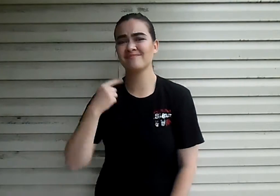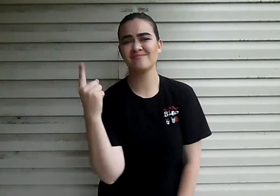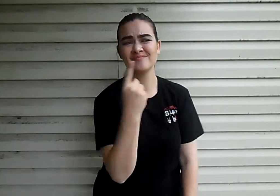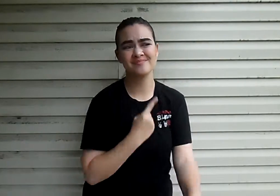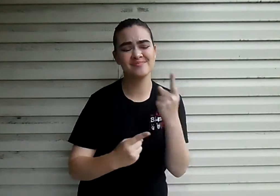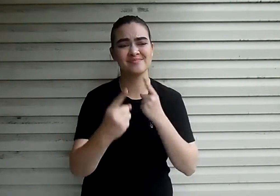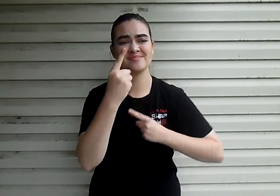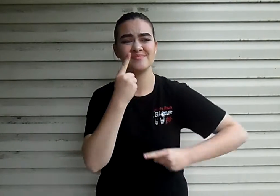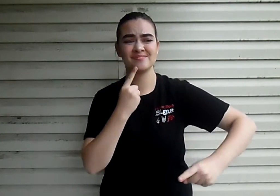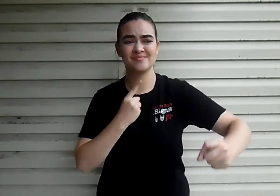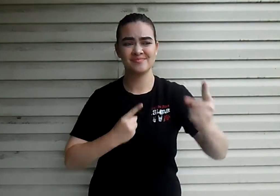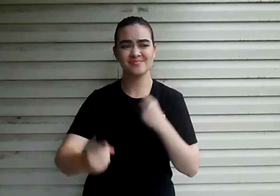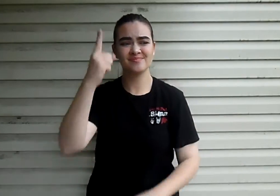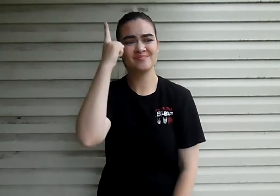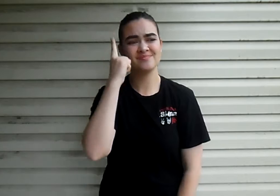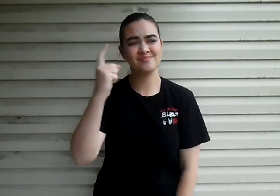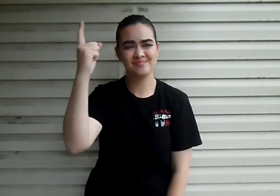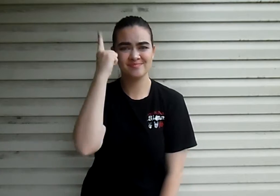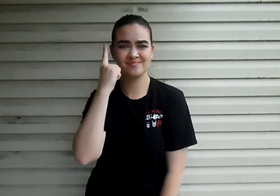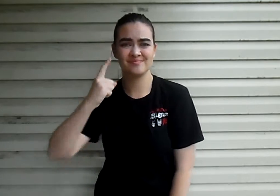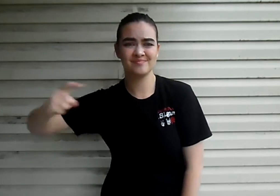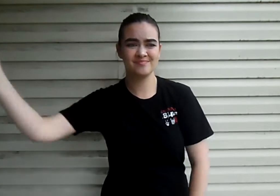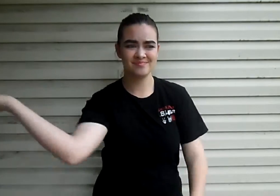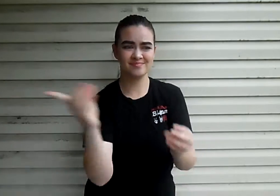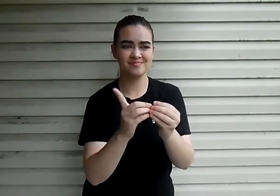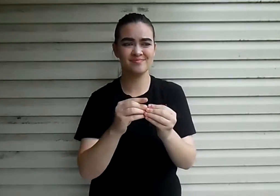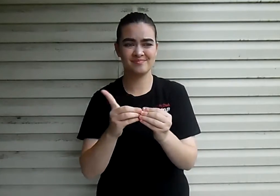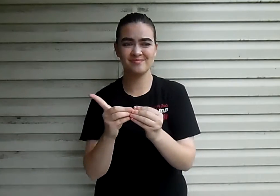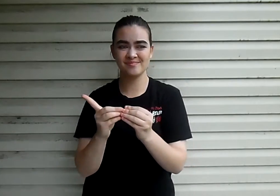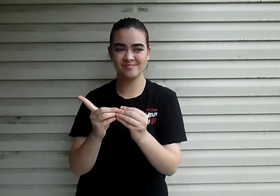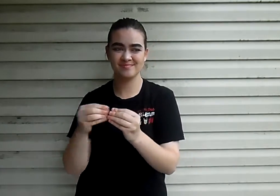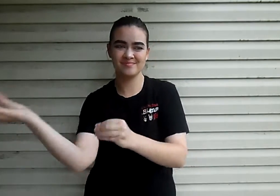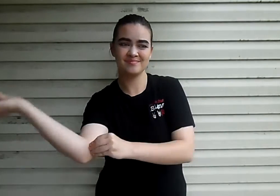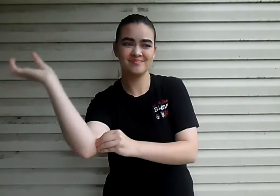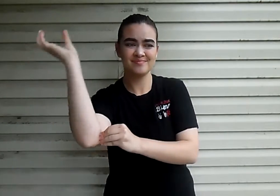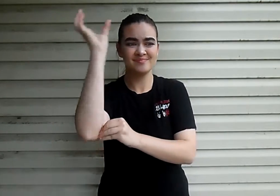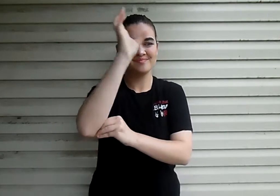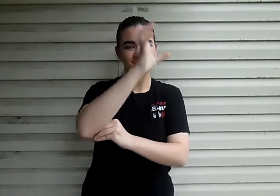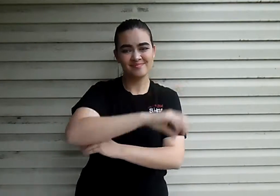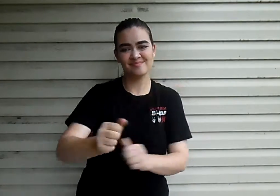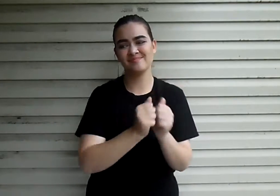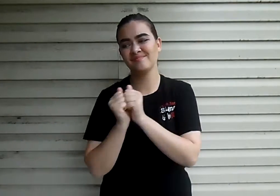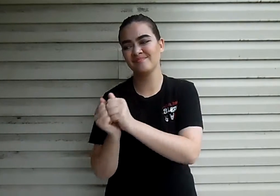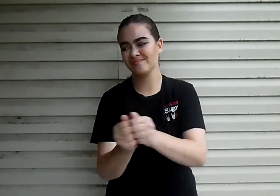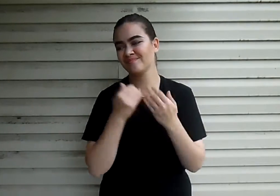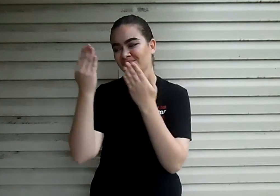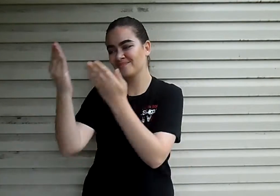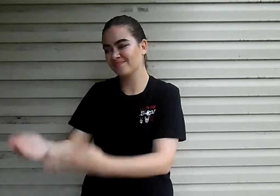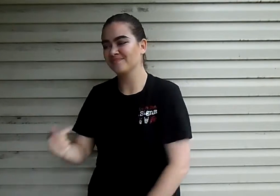When all I ever wanted was to dream another sunset with you